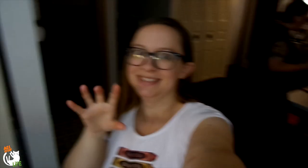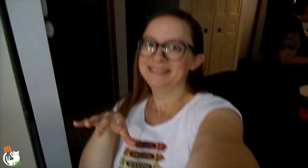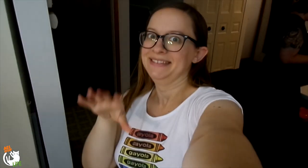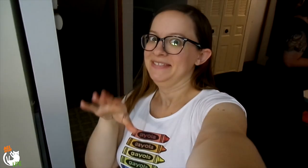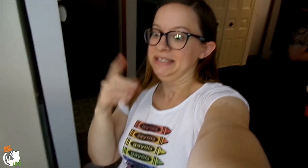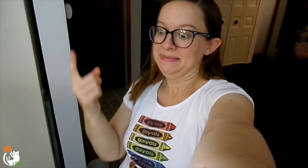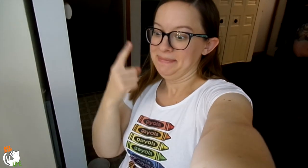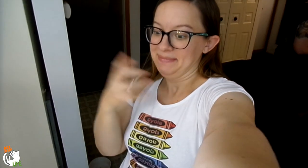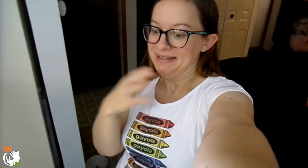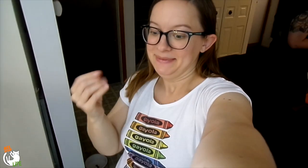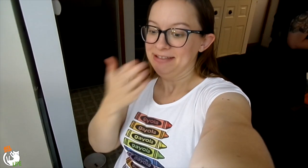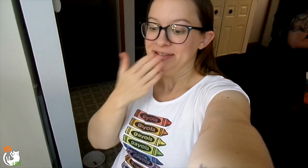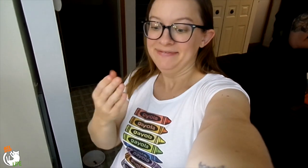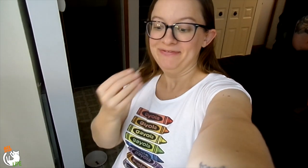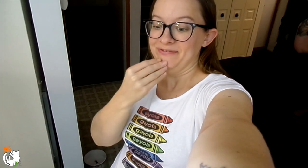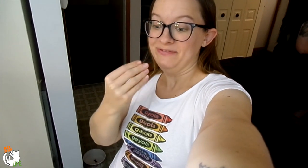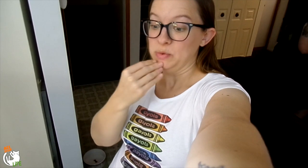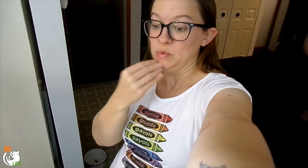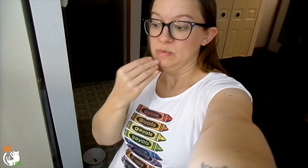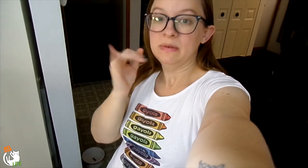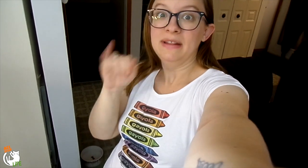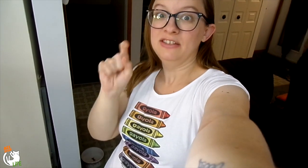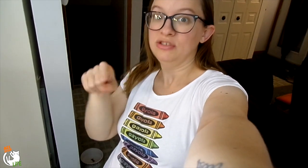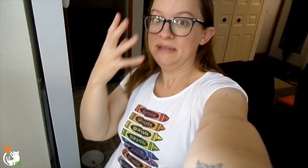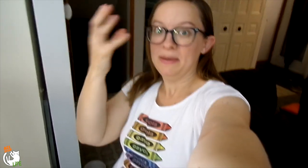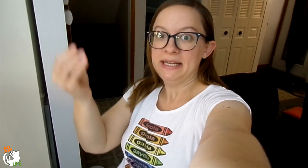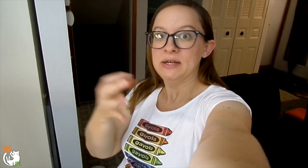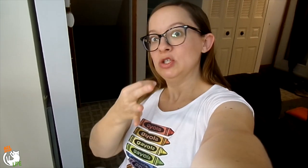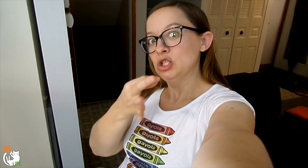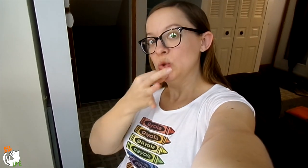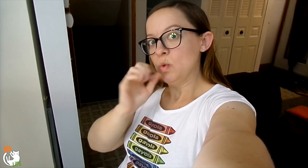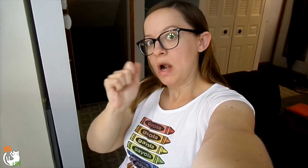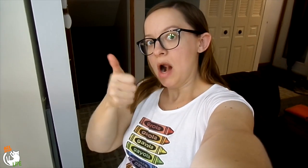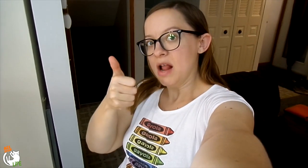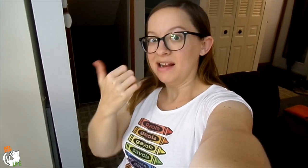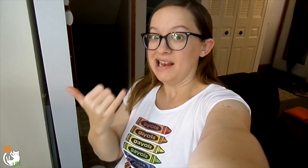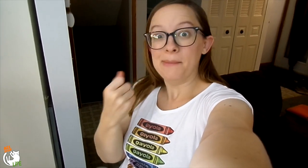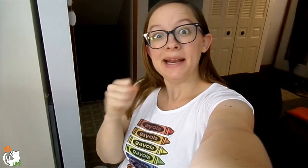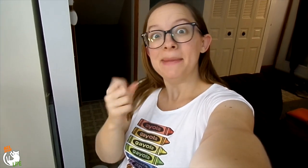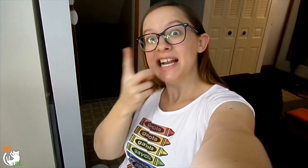Yeah, we just filmed something. Good food. So that should be coming out soon.